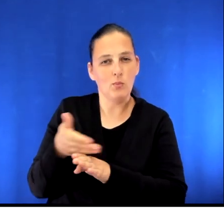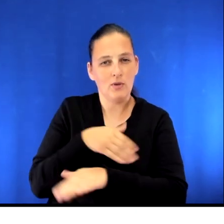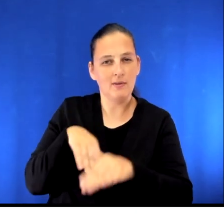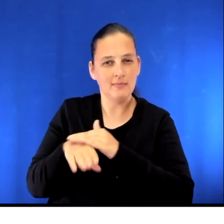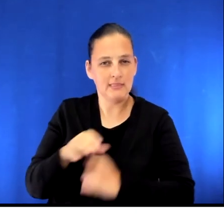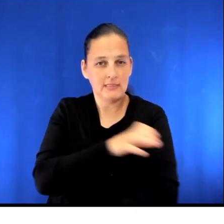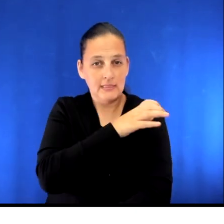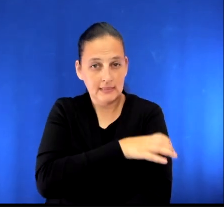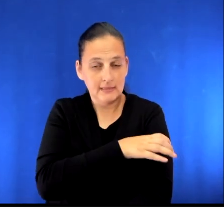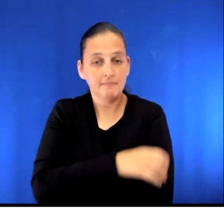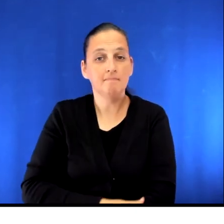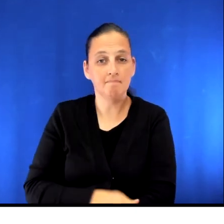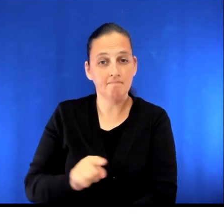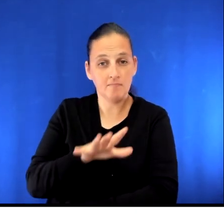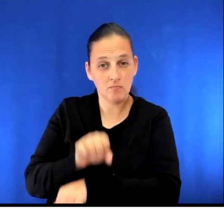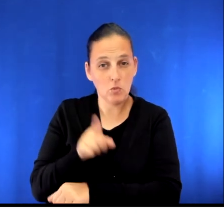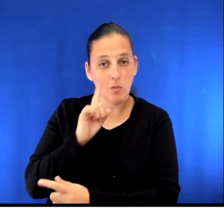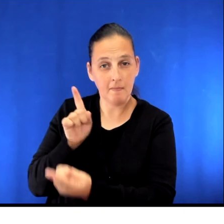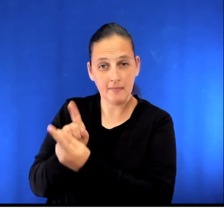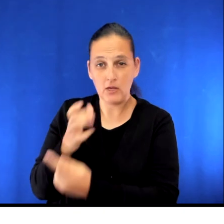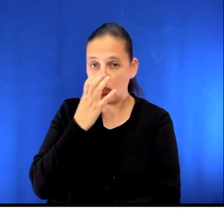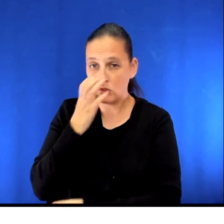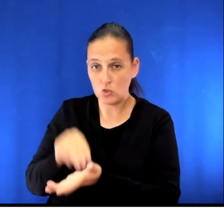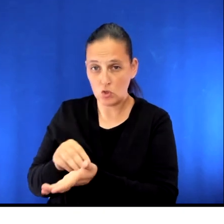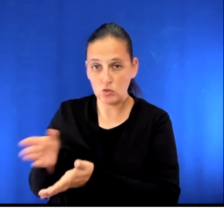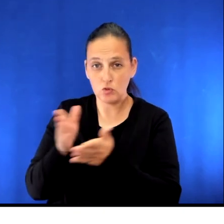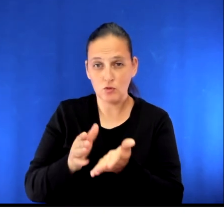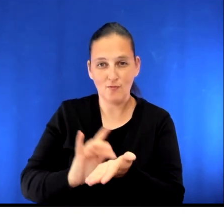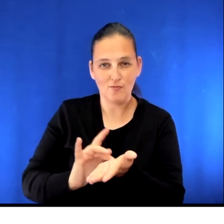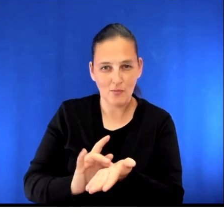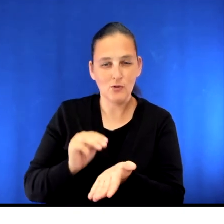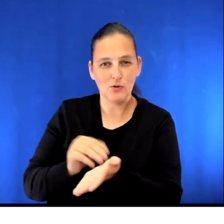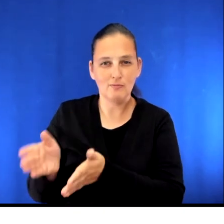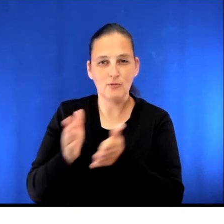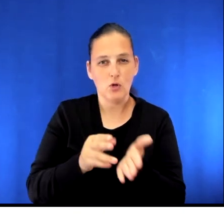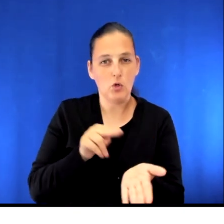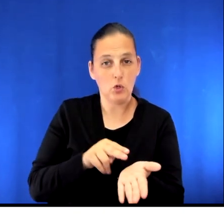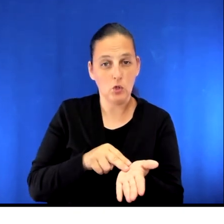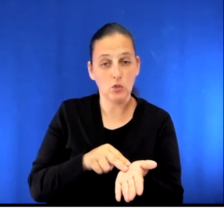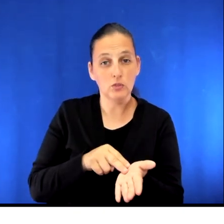During this appointment, you'll meet with an anesthesiologist, a pharmacist and a nurse, either in person